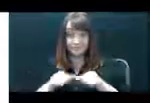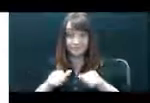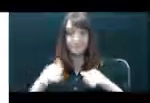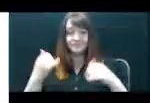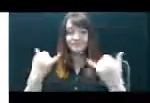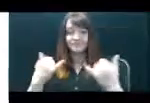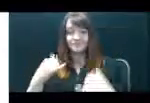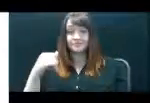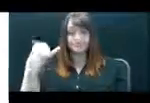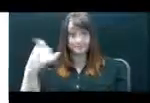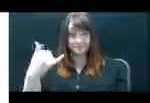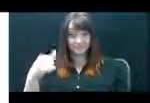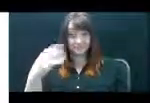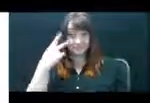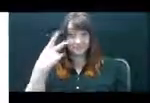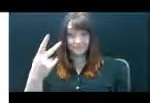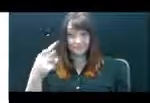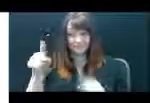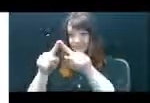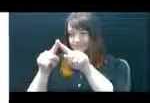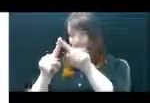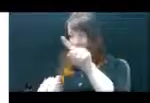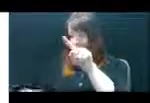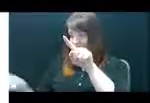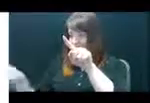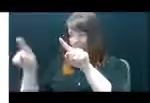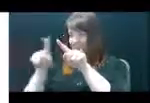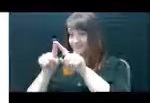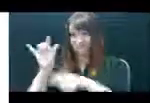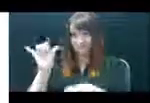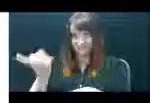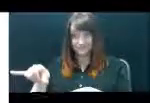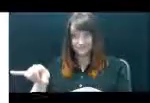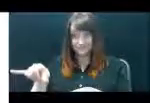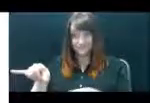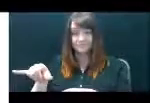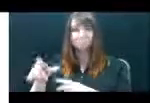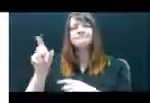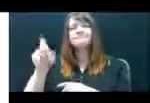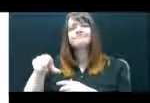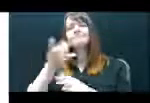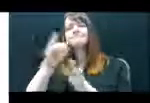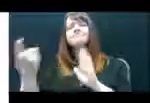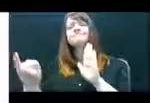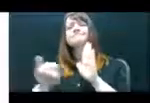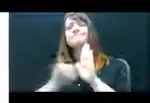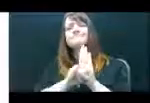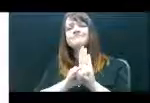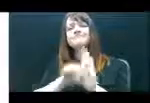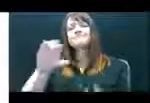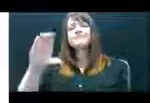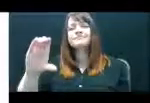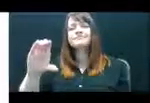in yellow above and enlarged in the oval, is for you to identify the CEU’s that will